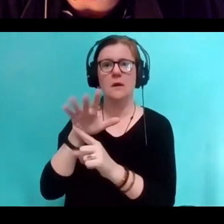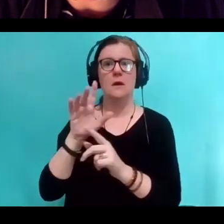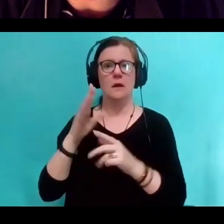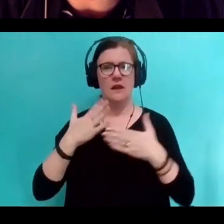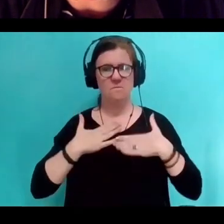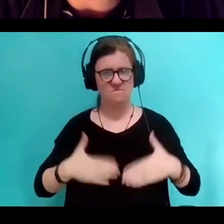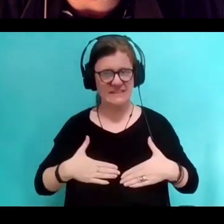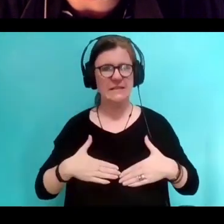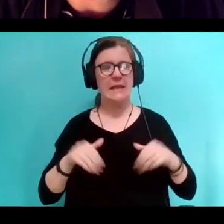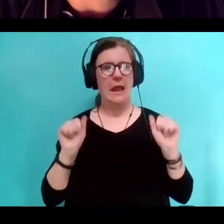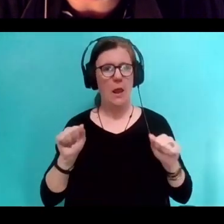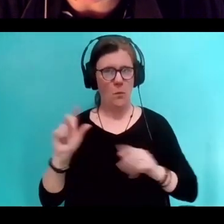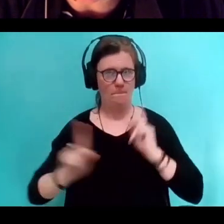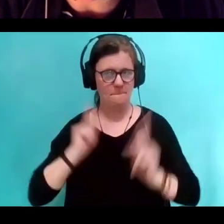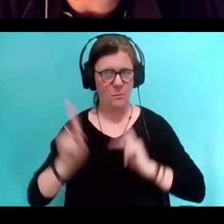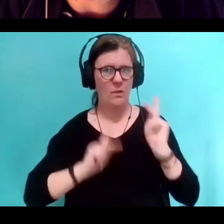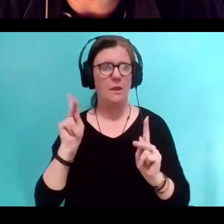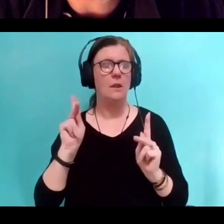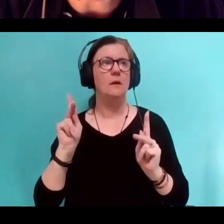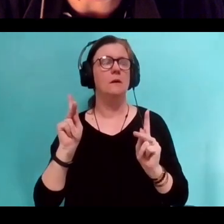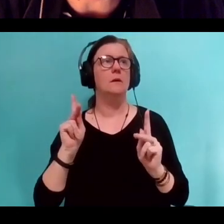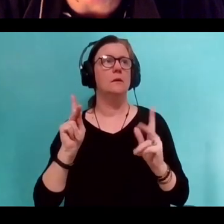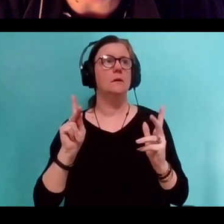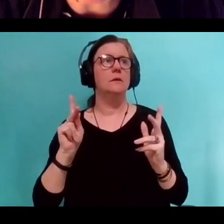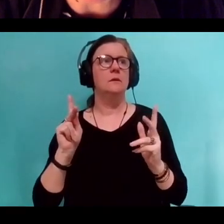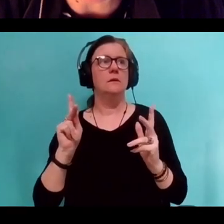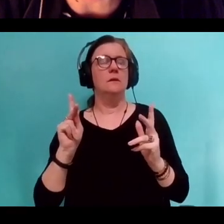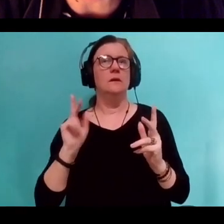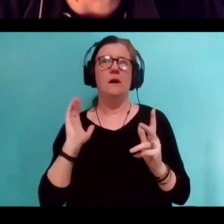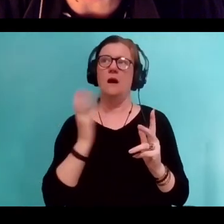We see the world so much on our own terms